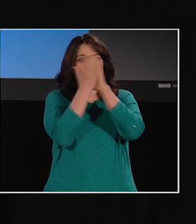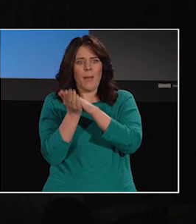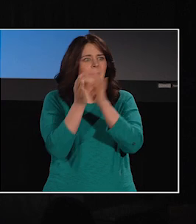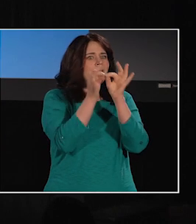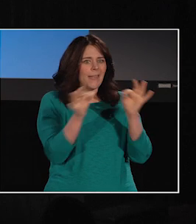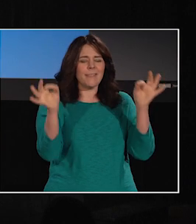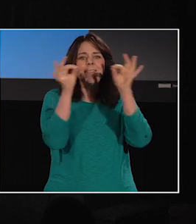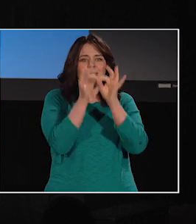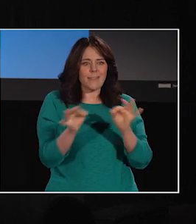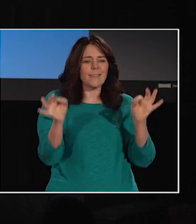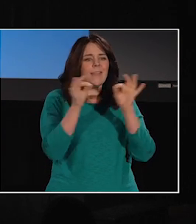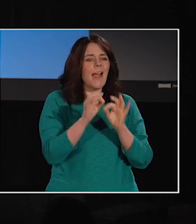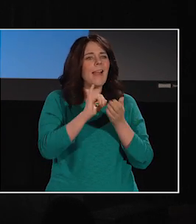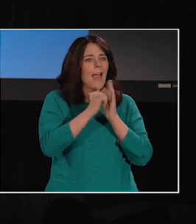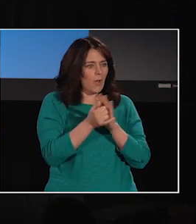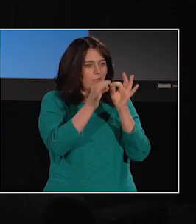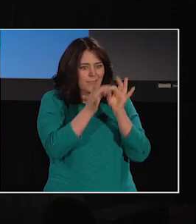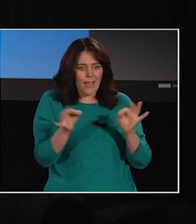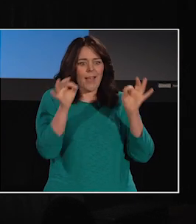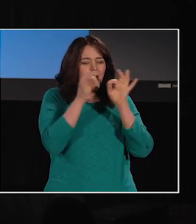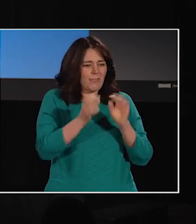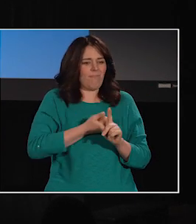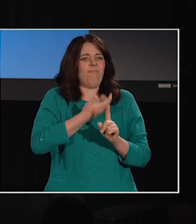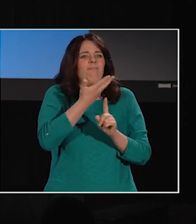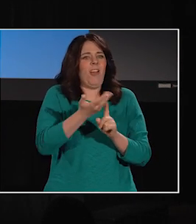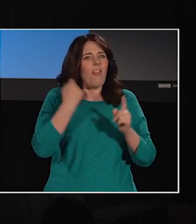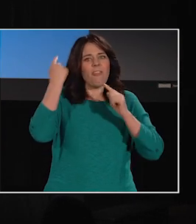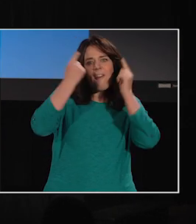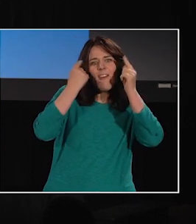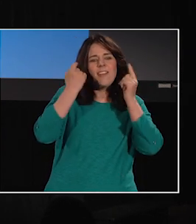and how we use those sentences to express our thoughts and feelings.